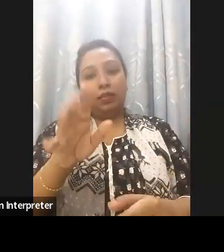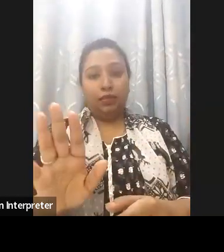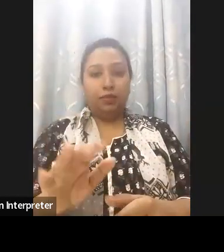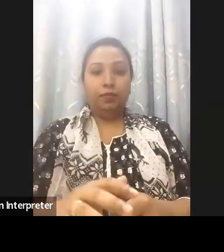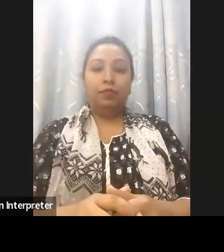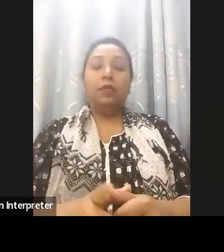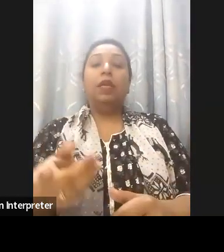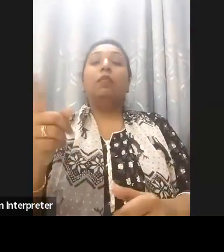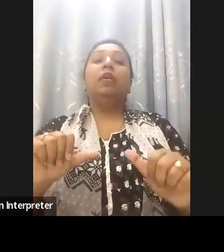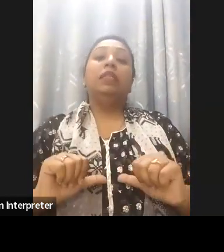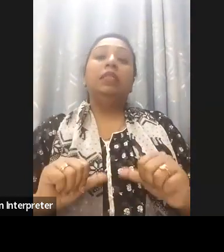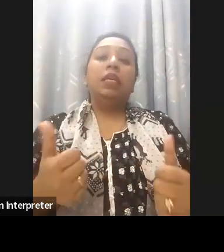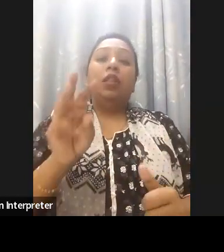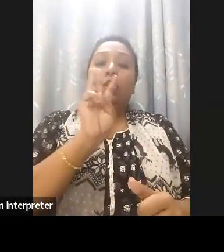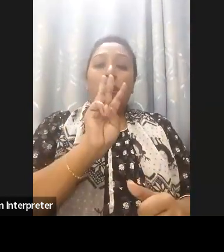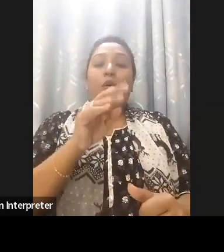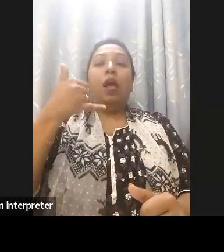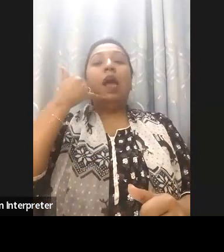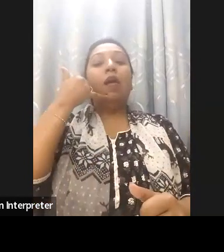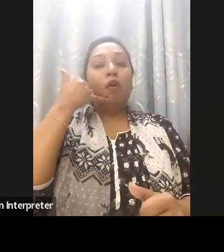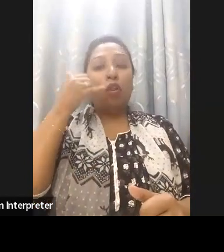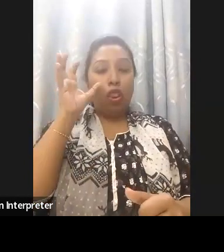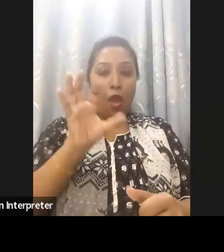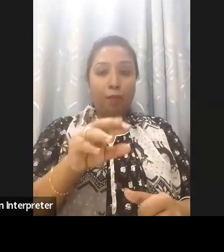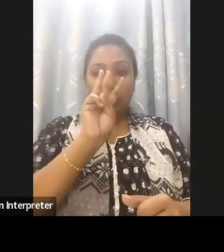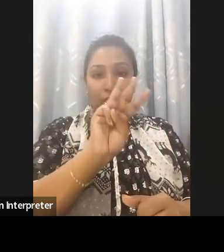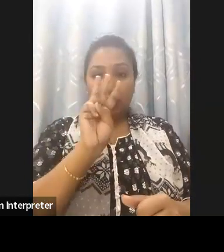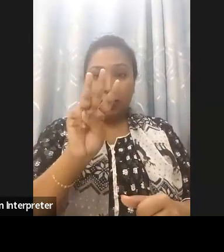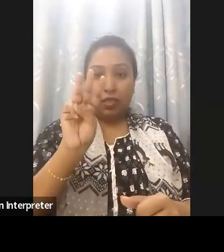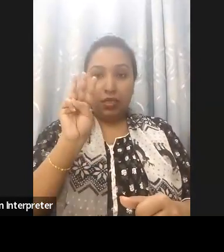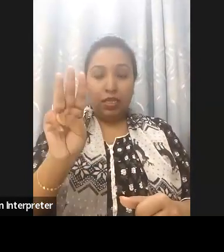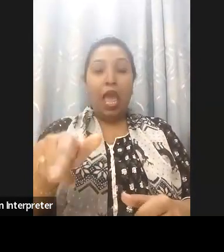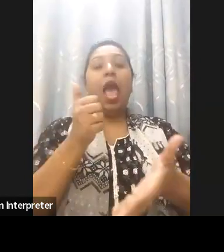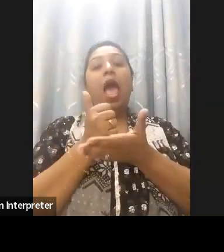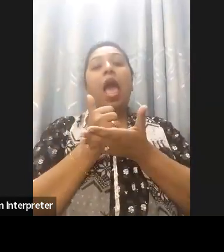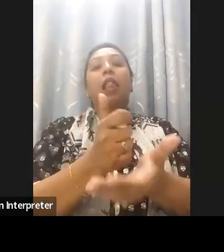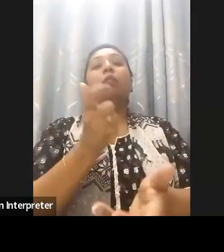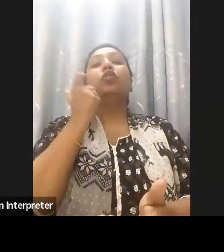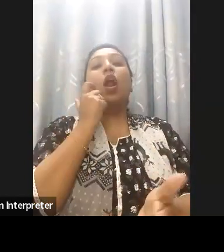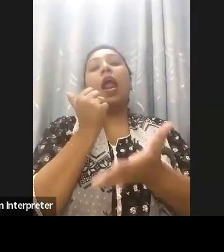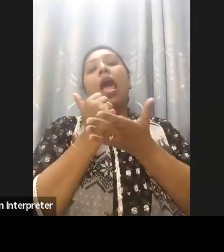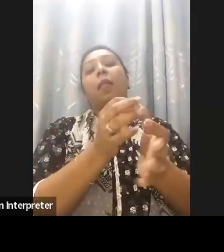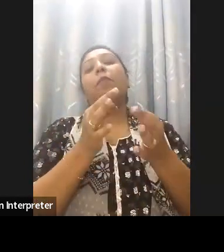that would be one of the most inclusive and accessible helpline we are going to launch it very